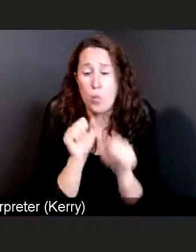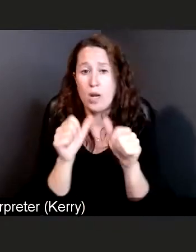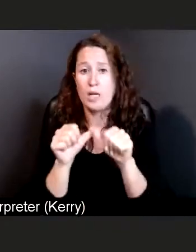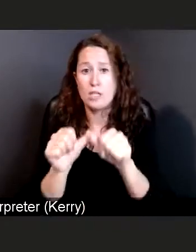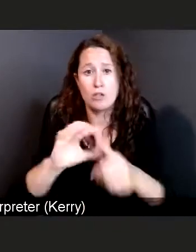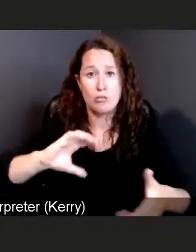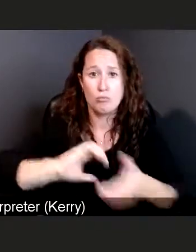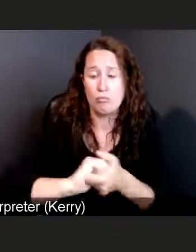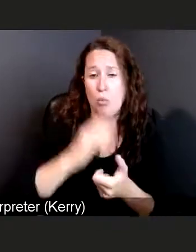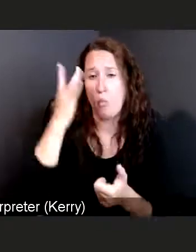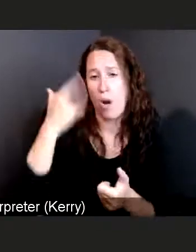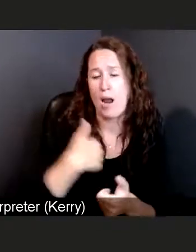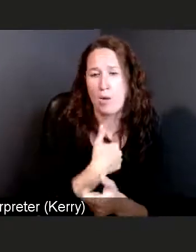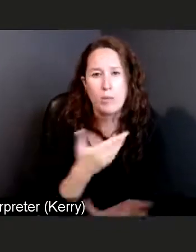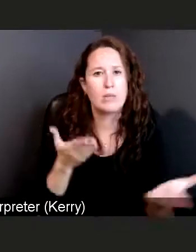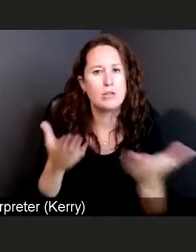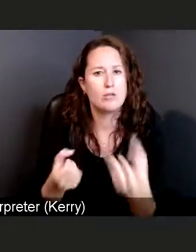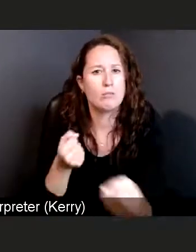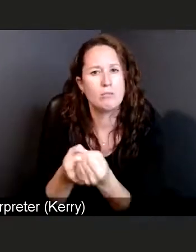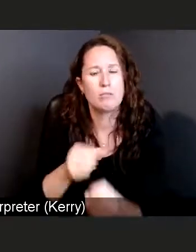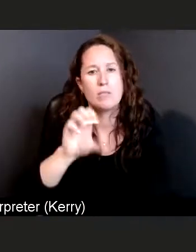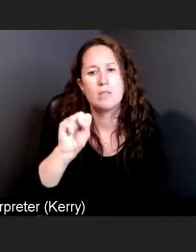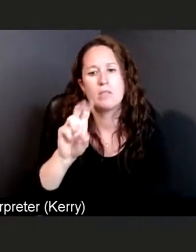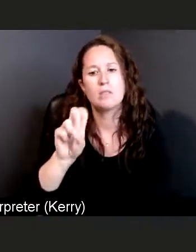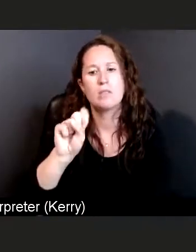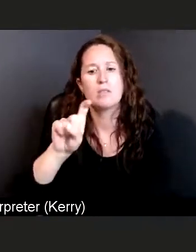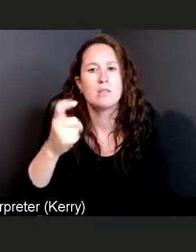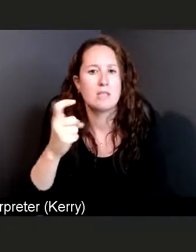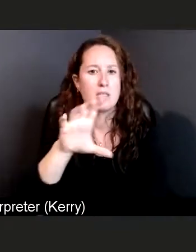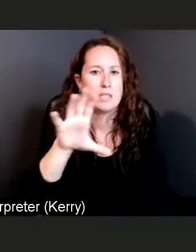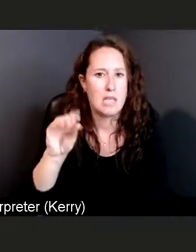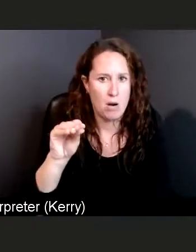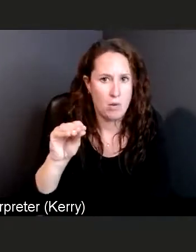Everything that we do, every dollar we make, everything that we generate